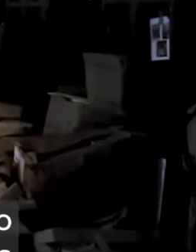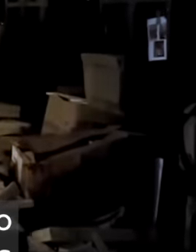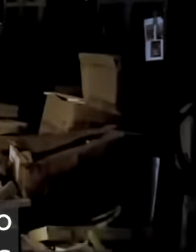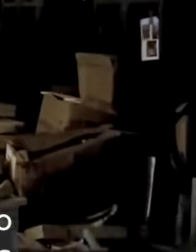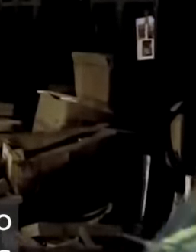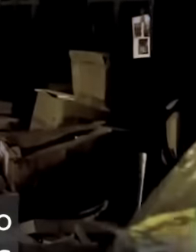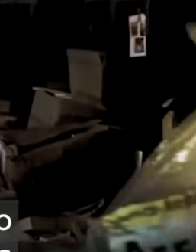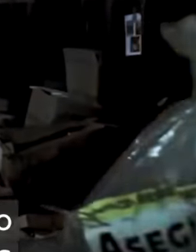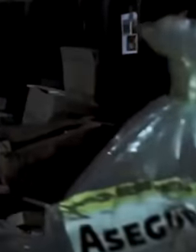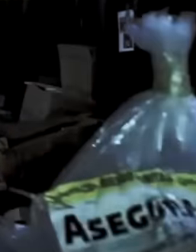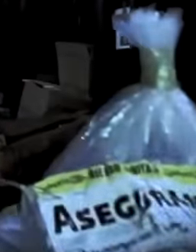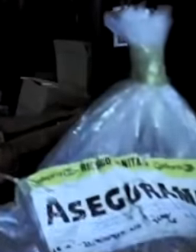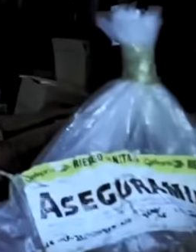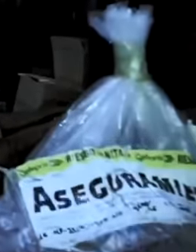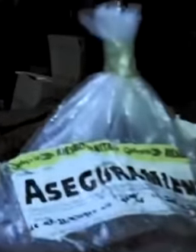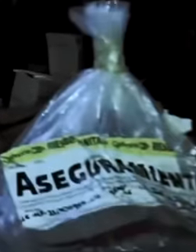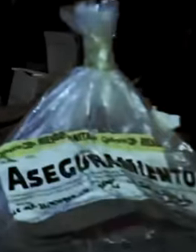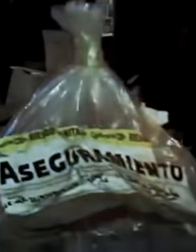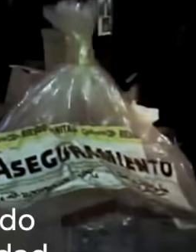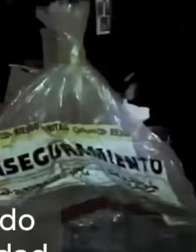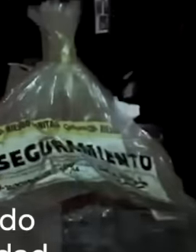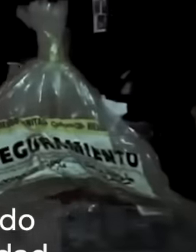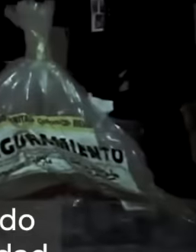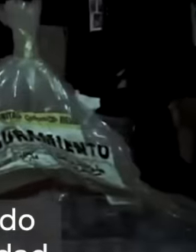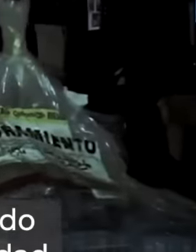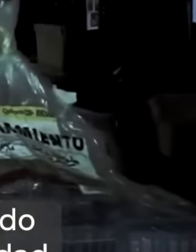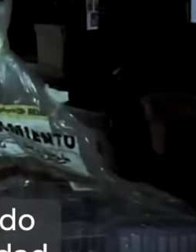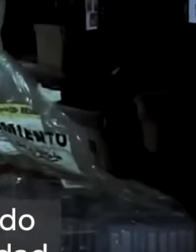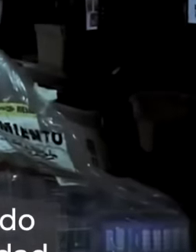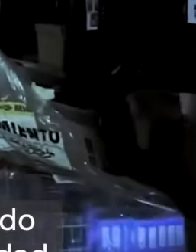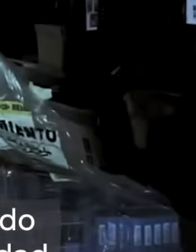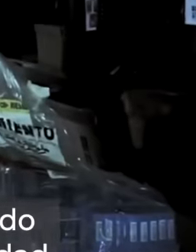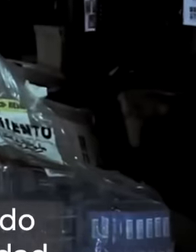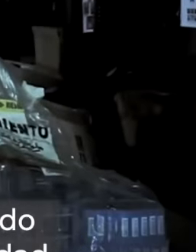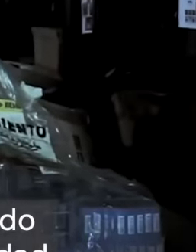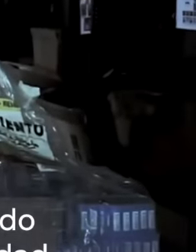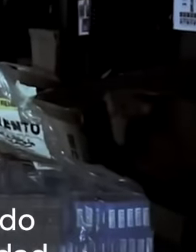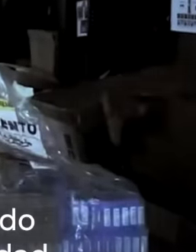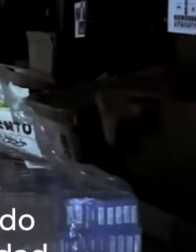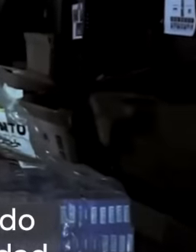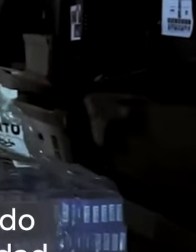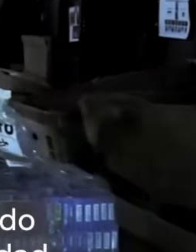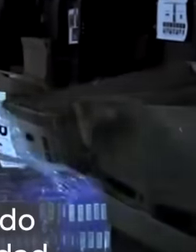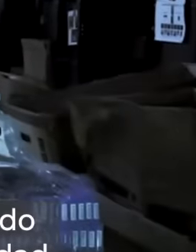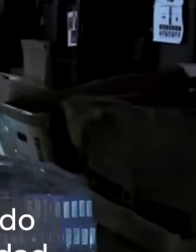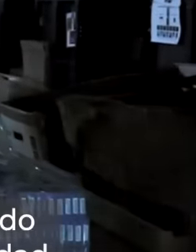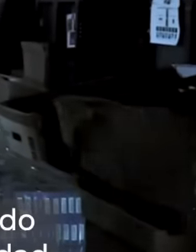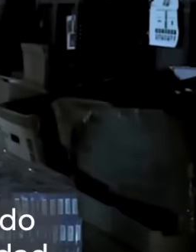and medical coyotes defrauding the public and private sector with fake medicines of